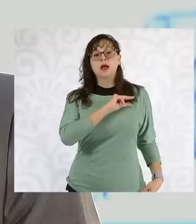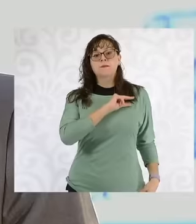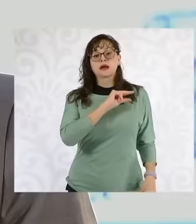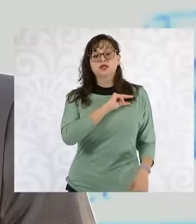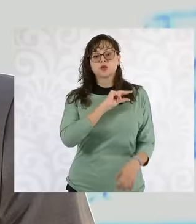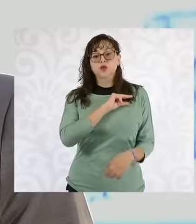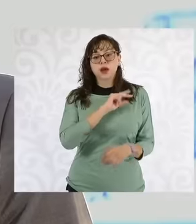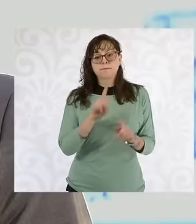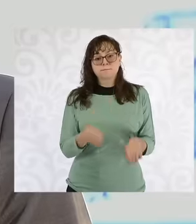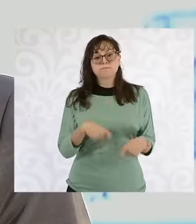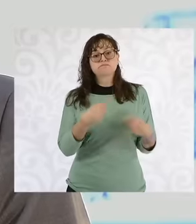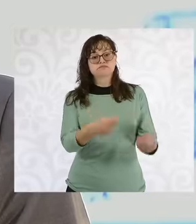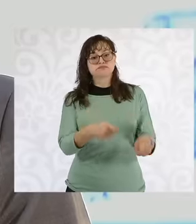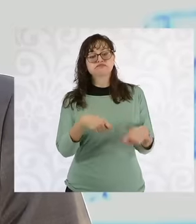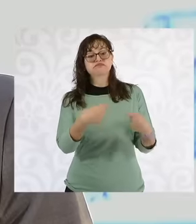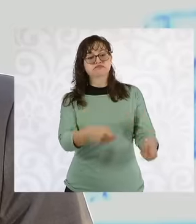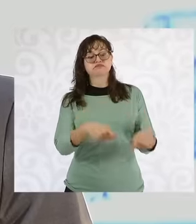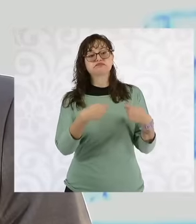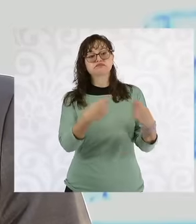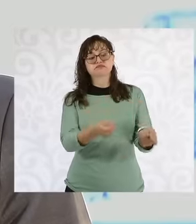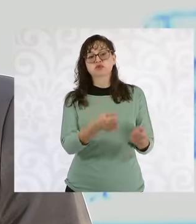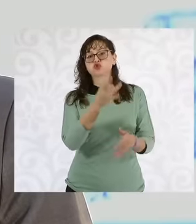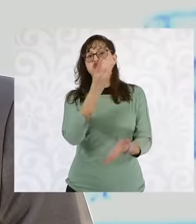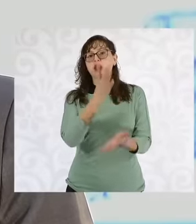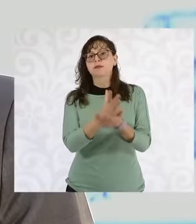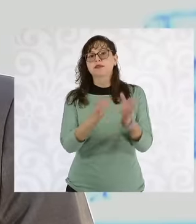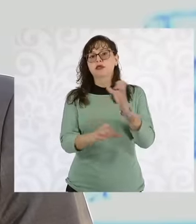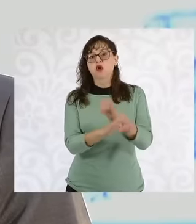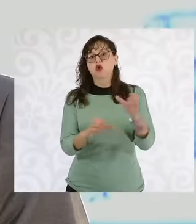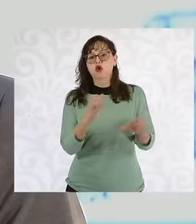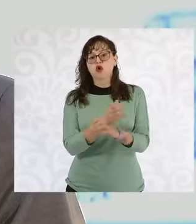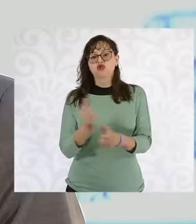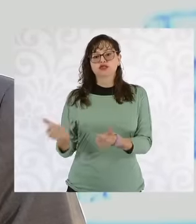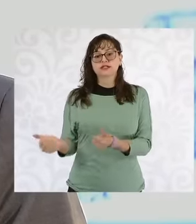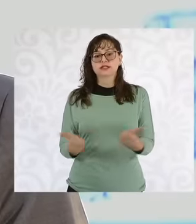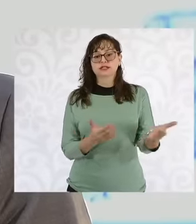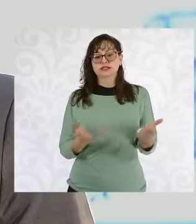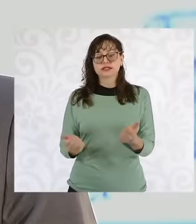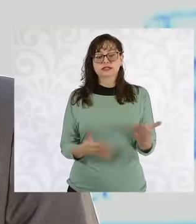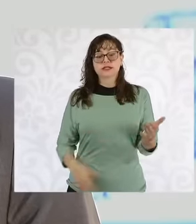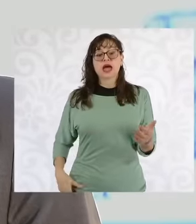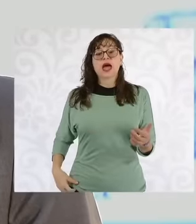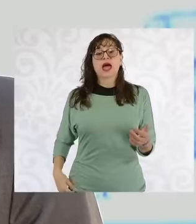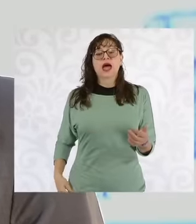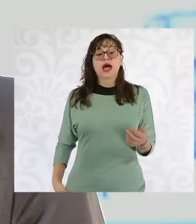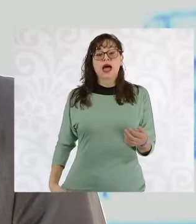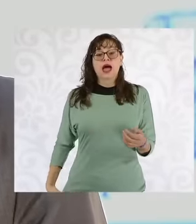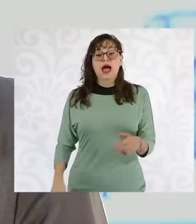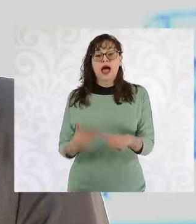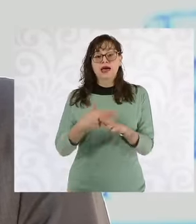the recovery of passenger service began with the construction of the Maya train